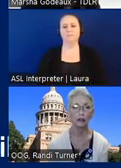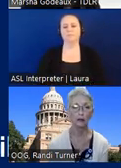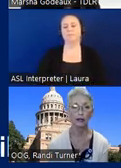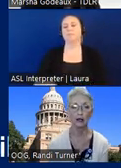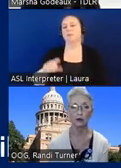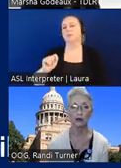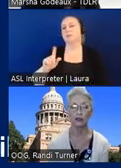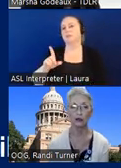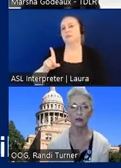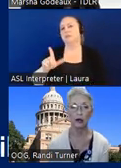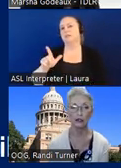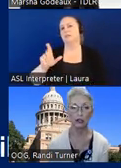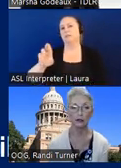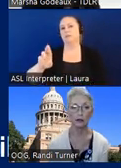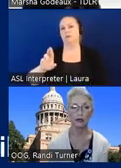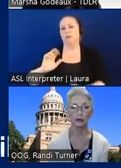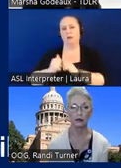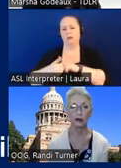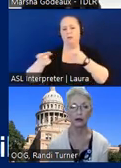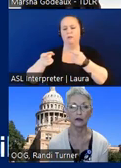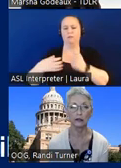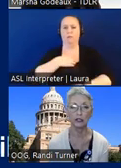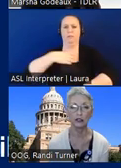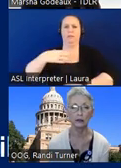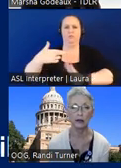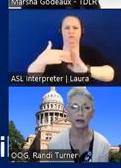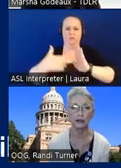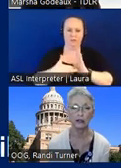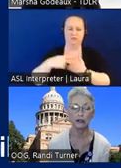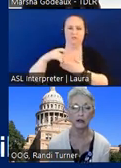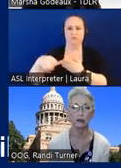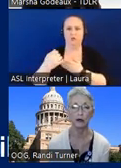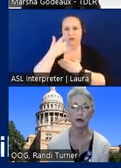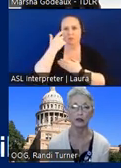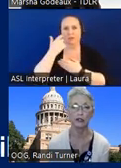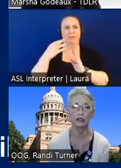a complaint on a registered project because the records retention policy has already purged the